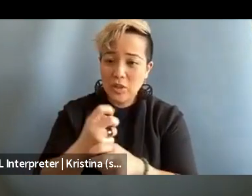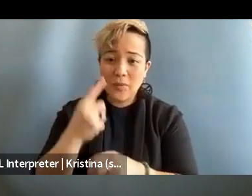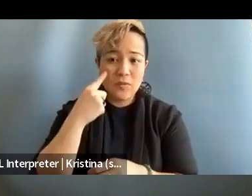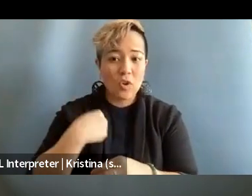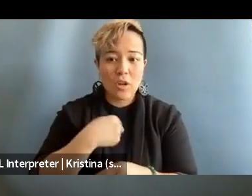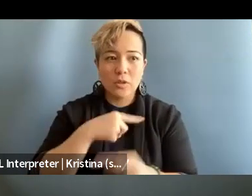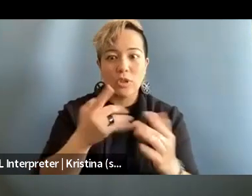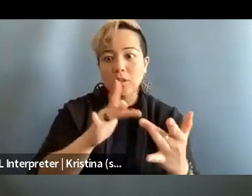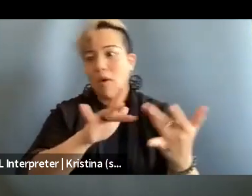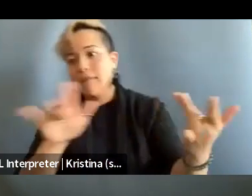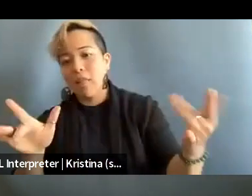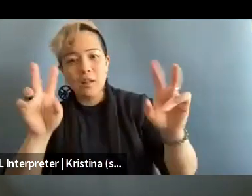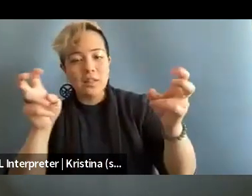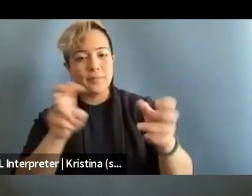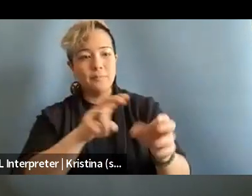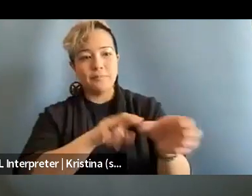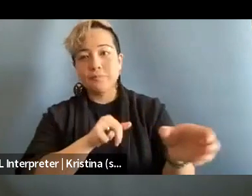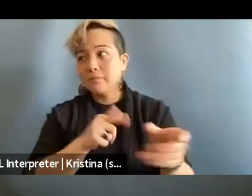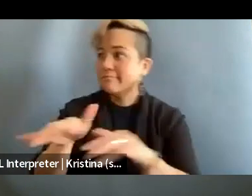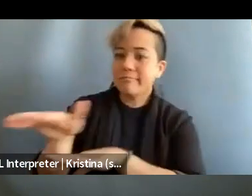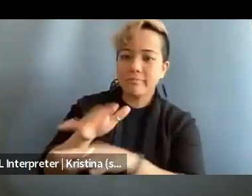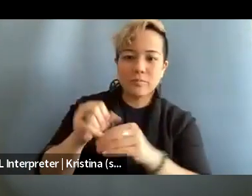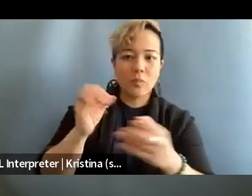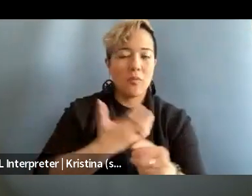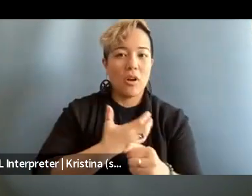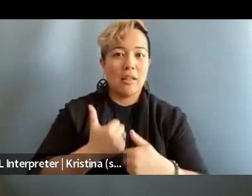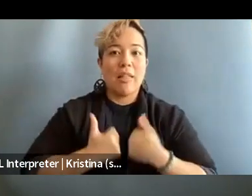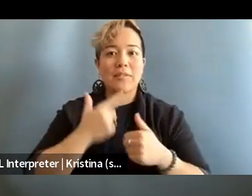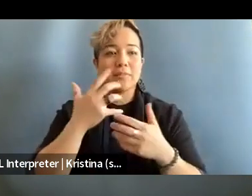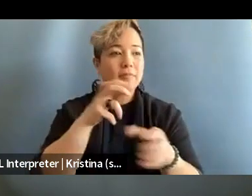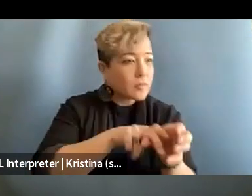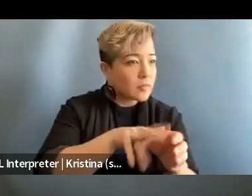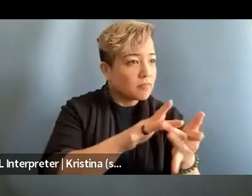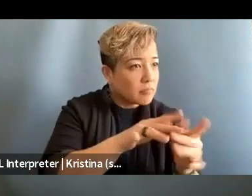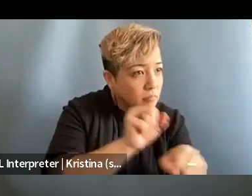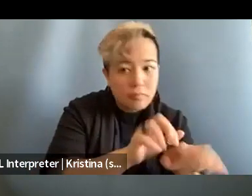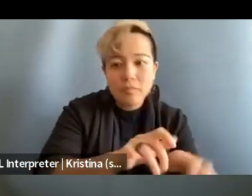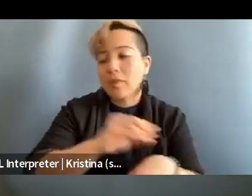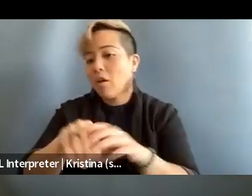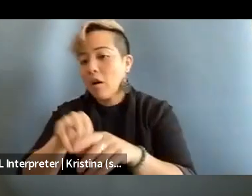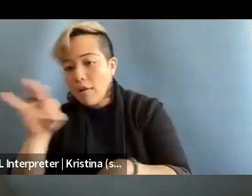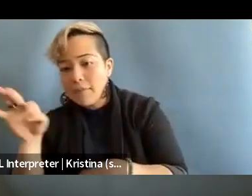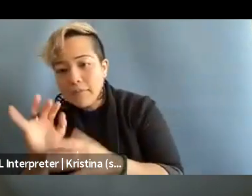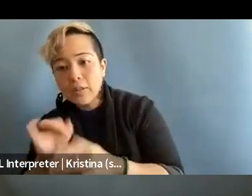because so much of our lives are like in between off and online. So when you're trying to break into a field,